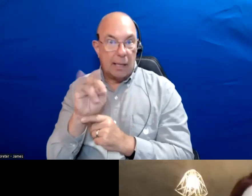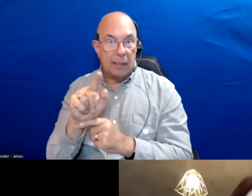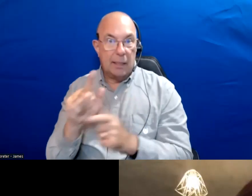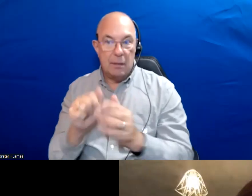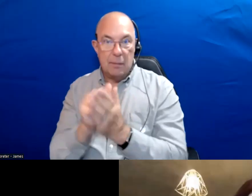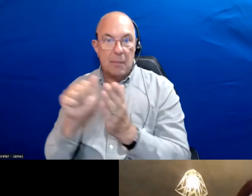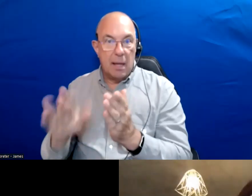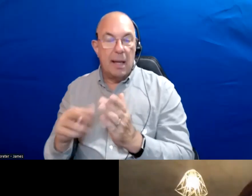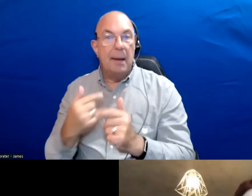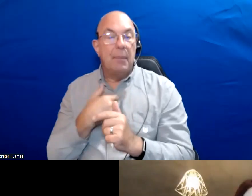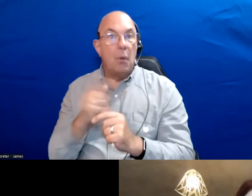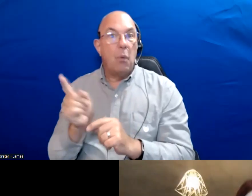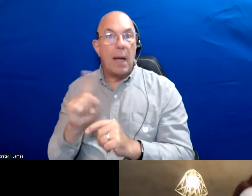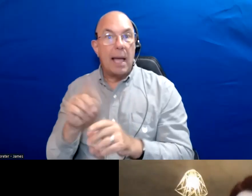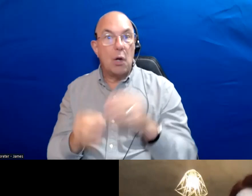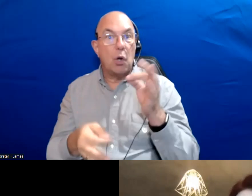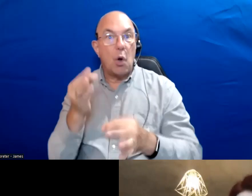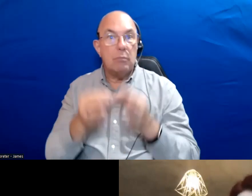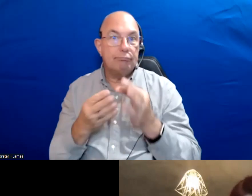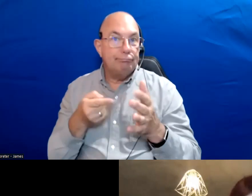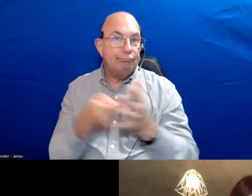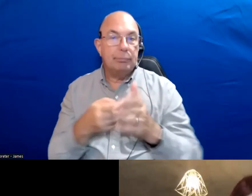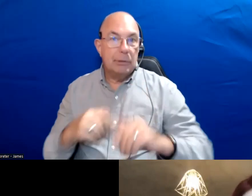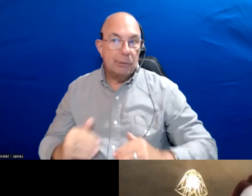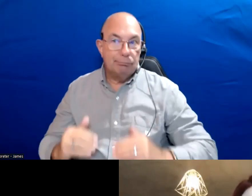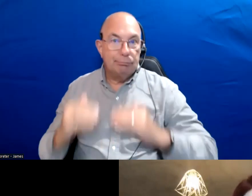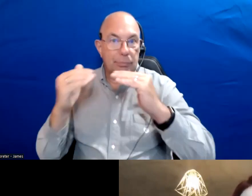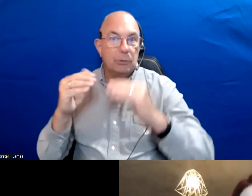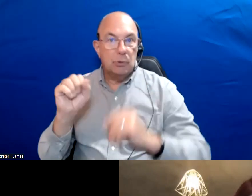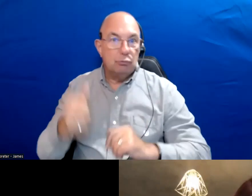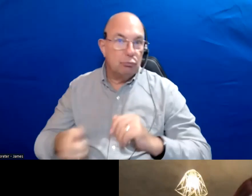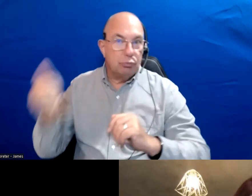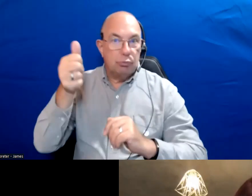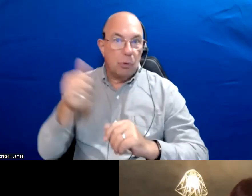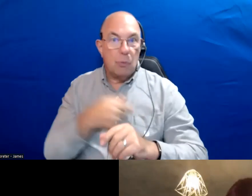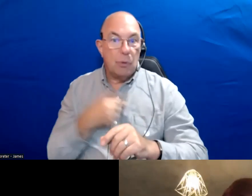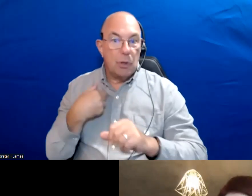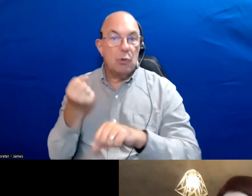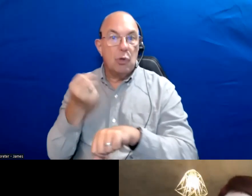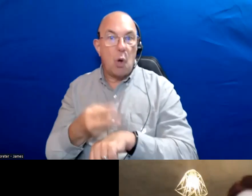I ended up in a court case settlement all the way to the Supreme Court we lost by one vote.